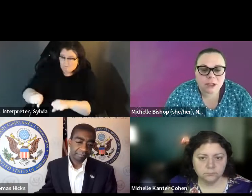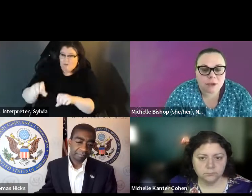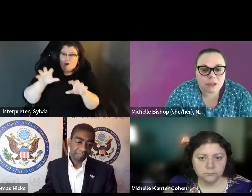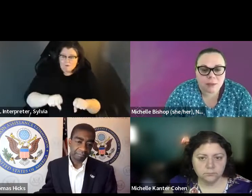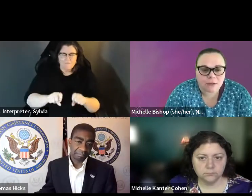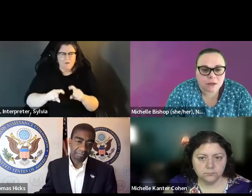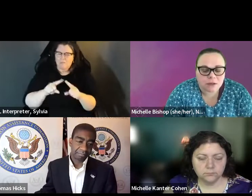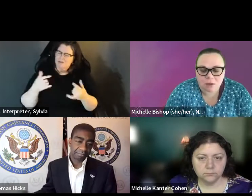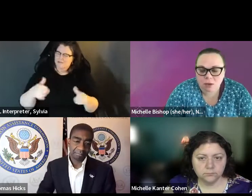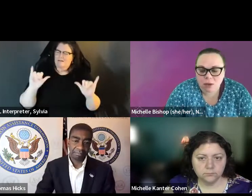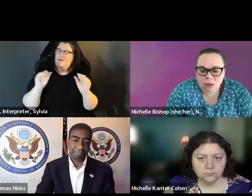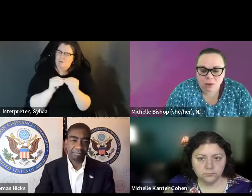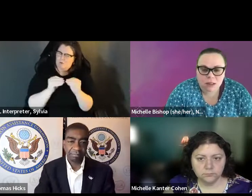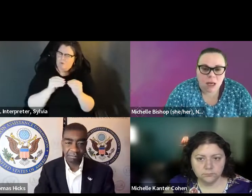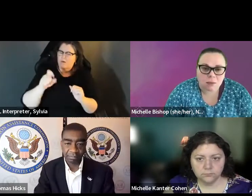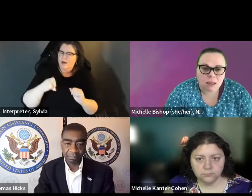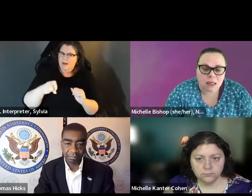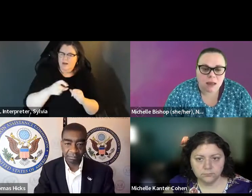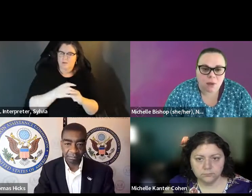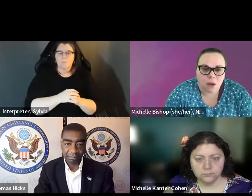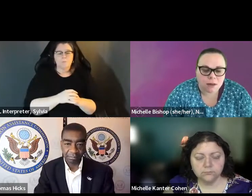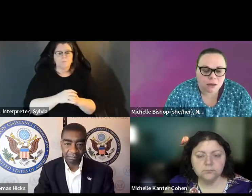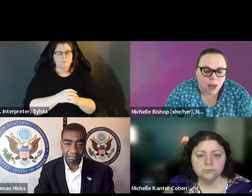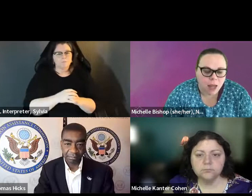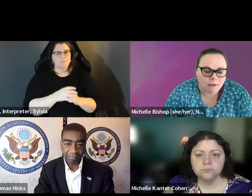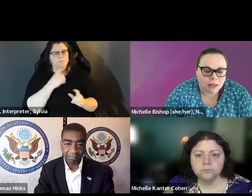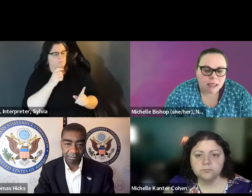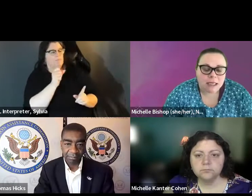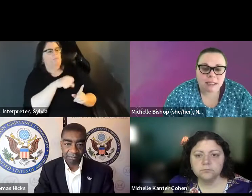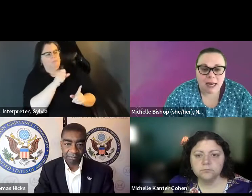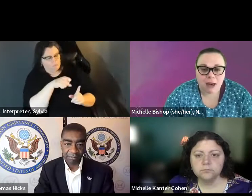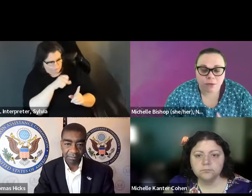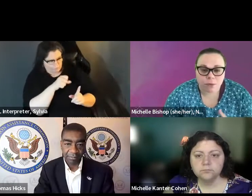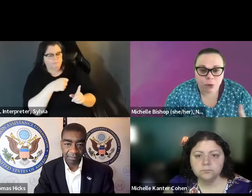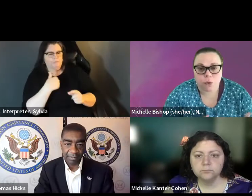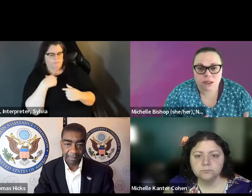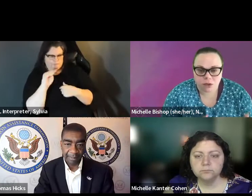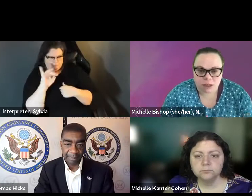barriers being taken down, but we're still not where we should be. » Michelle: This is Michelle